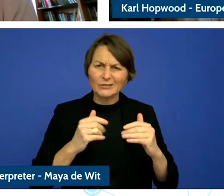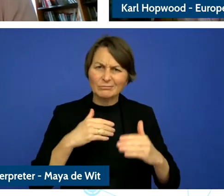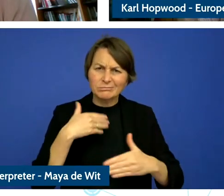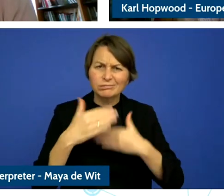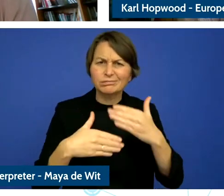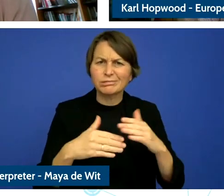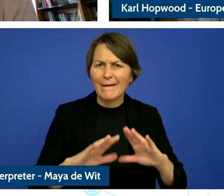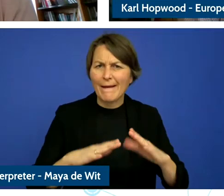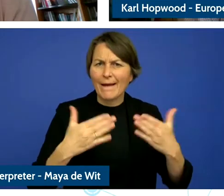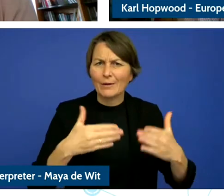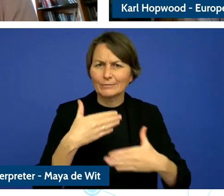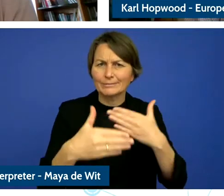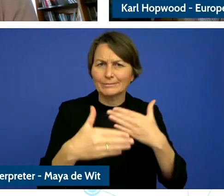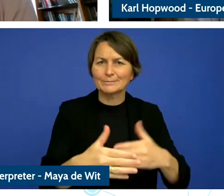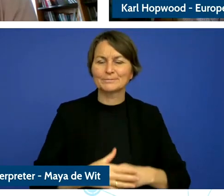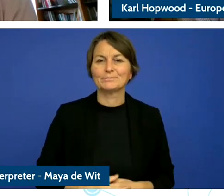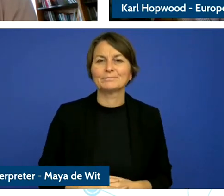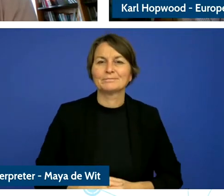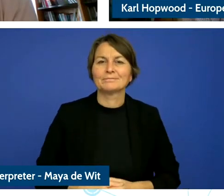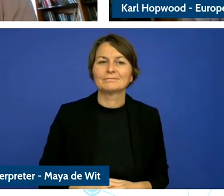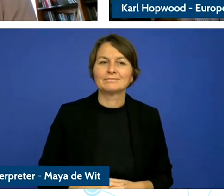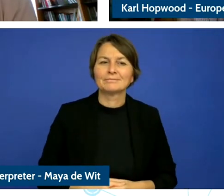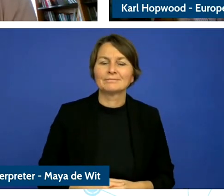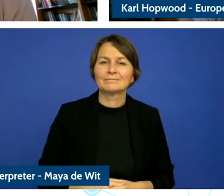Are you addressing the question to me?